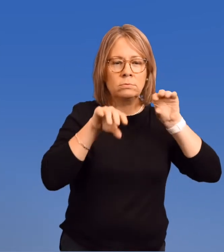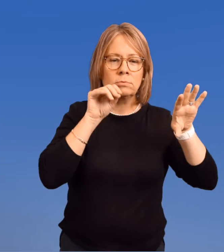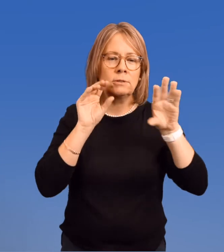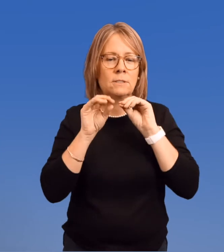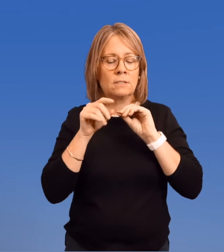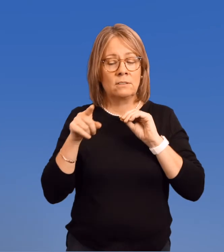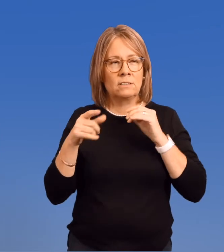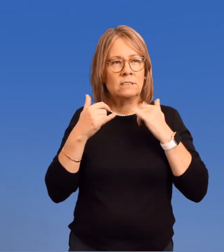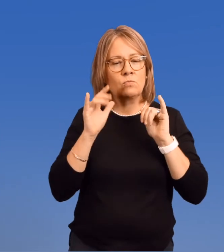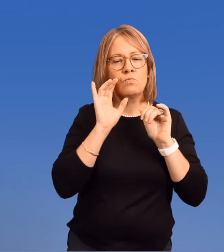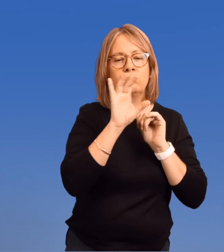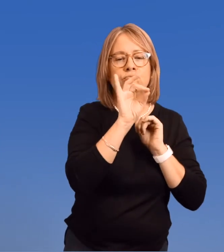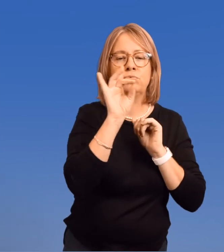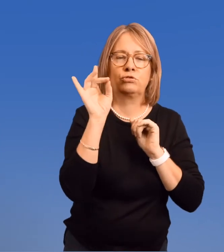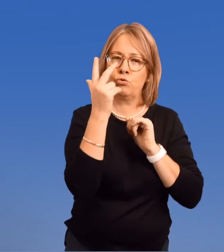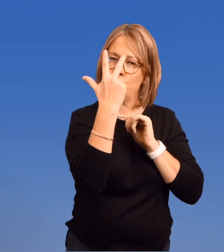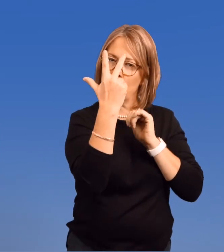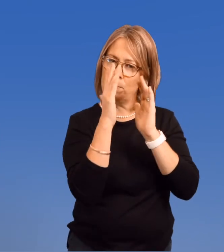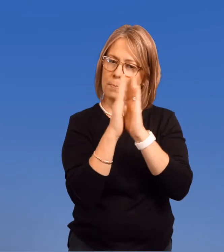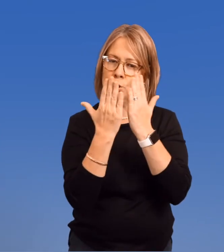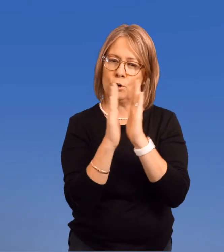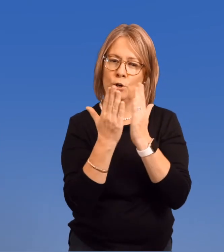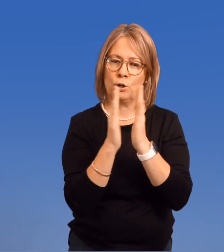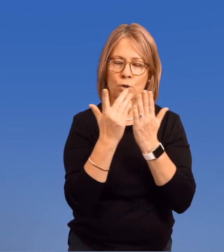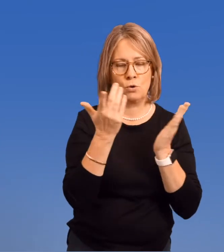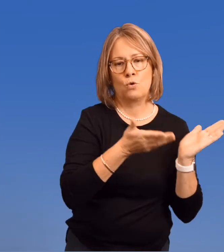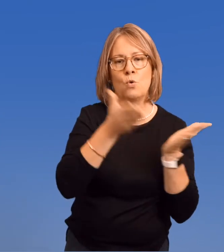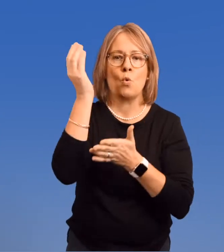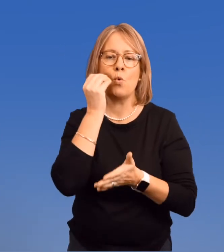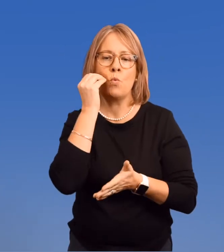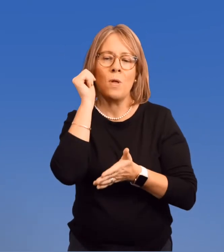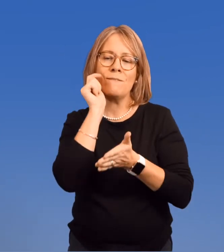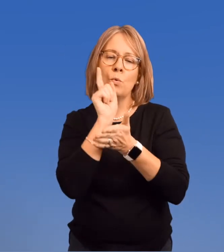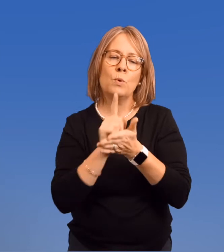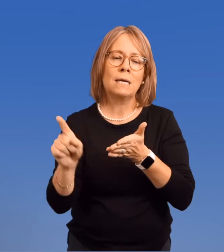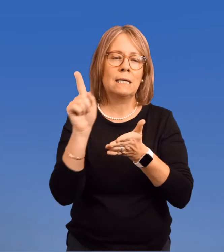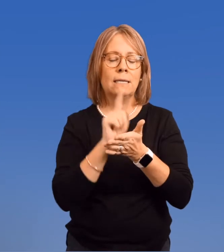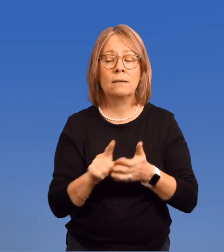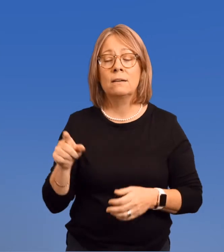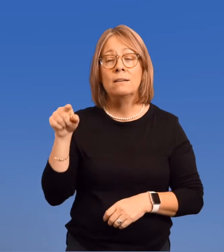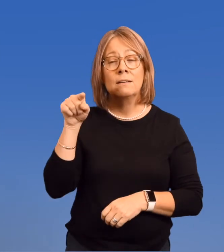Ruth would choose three books to take home for the week.